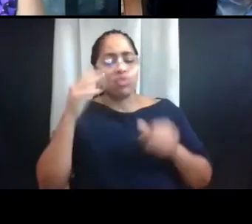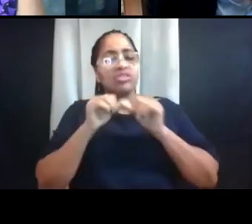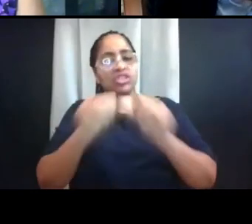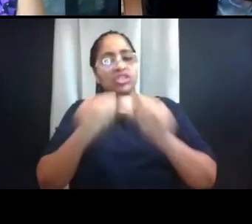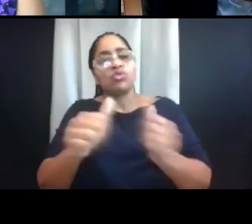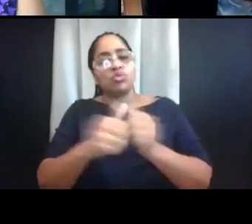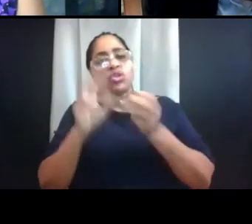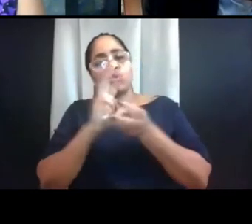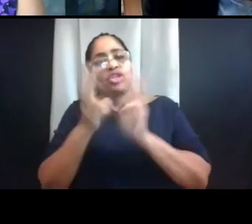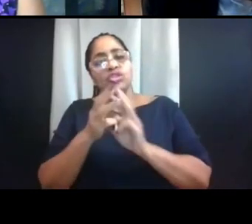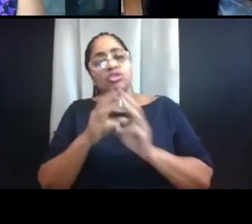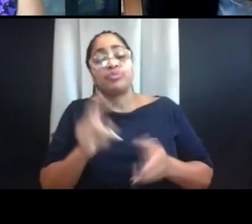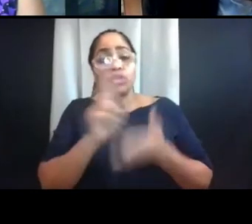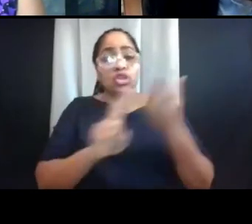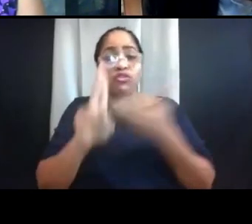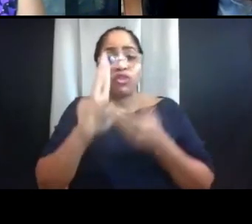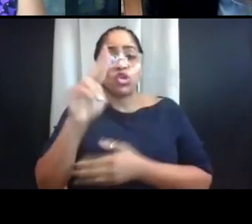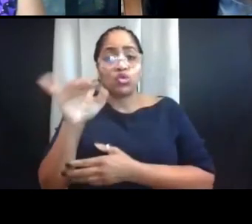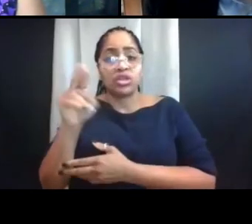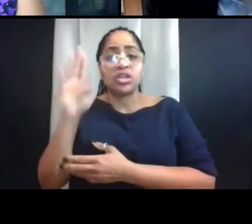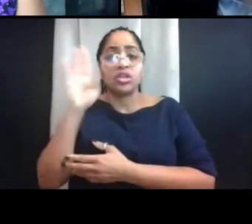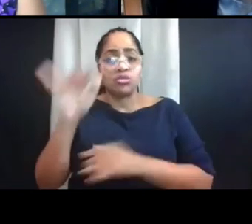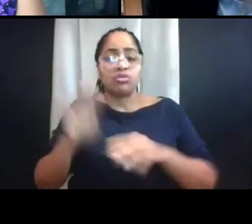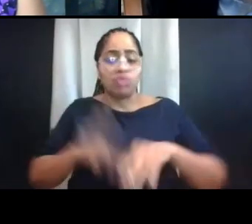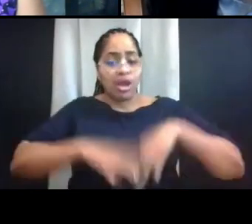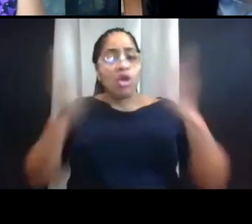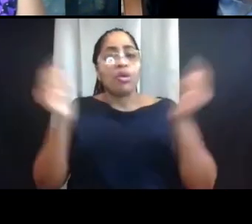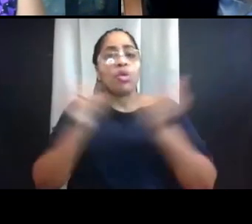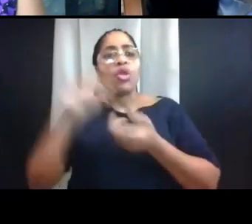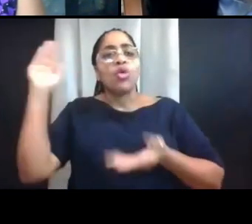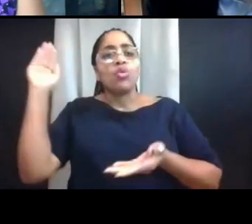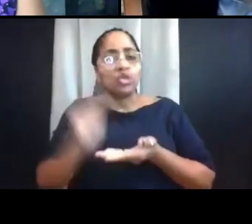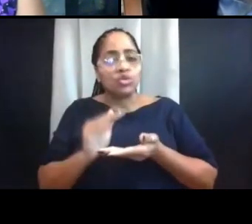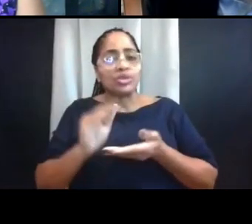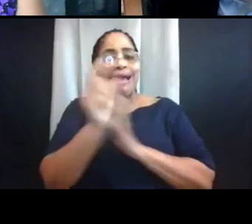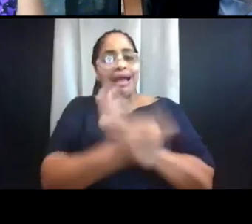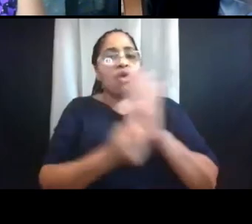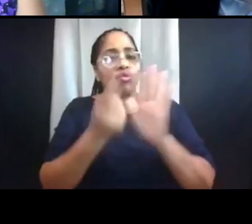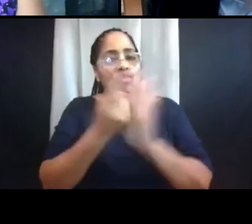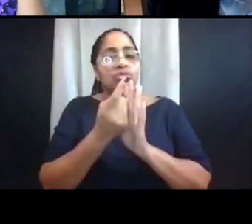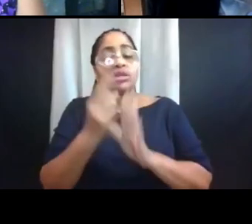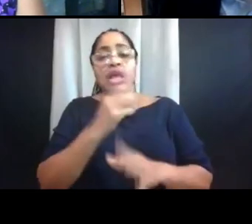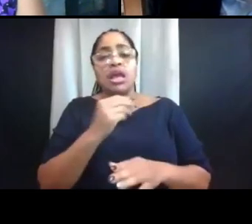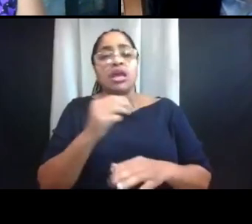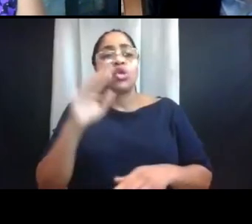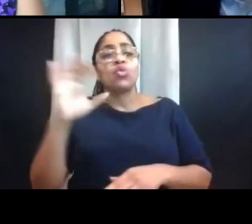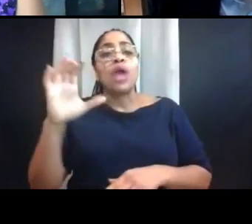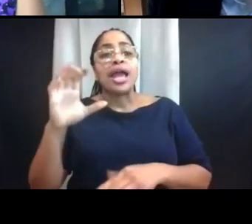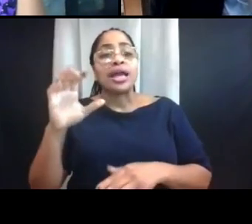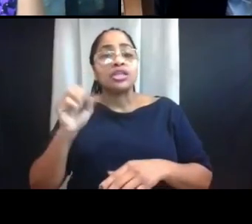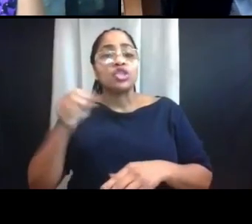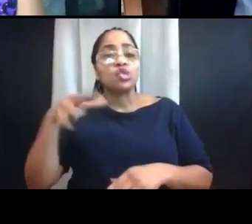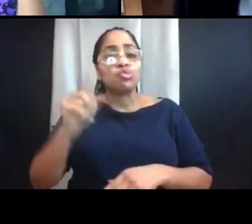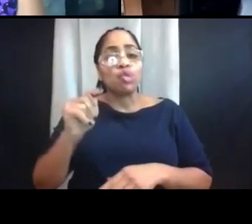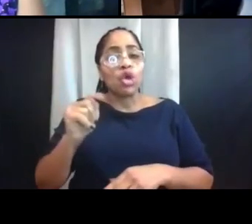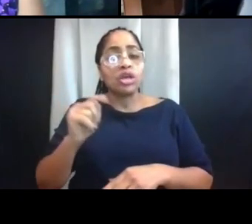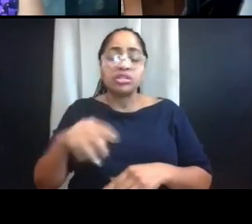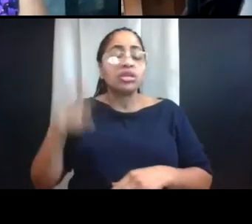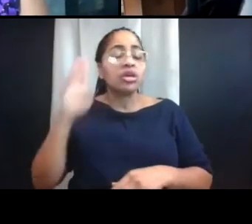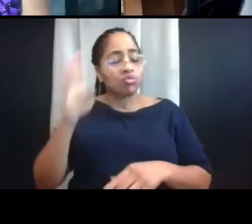University unions will remain open with reduced hours. And recreation and sports will remain open with the same safety guidelines